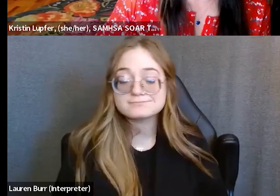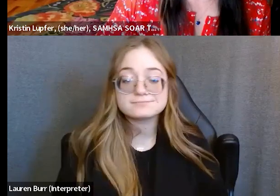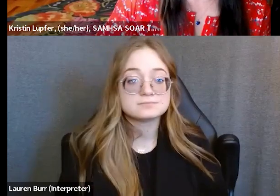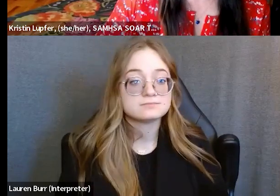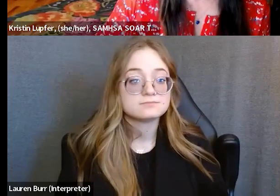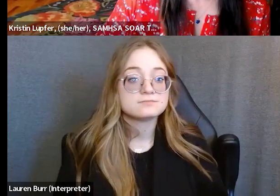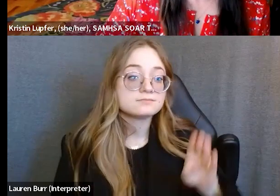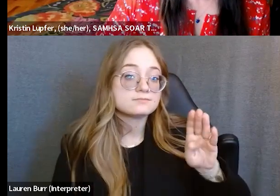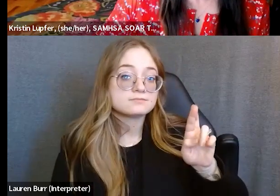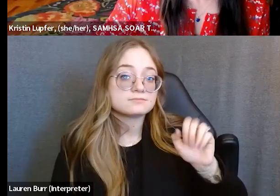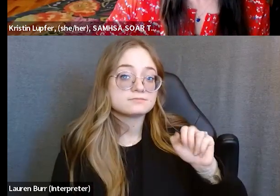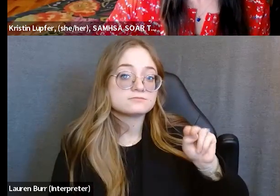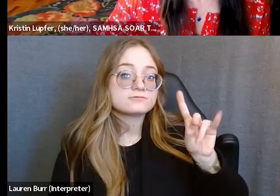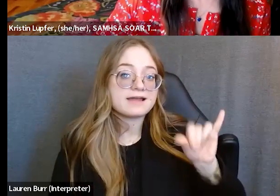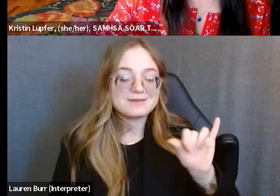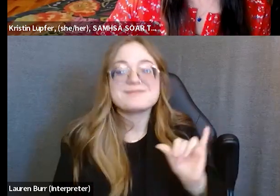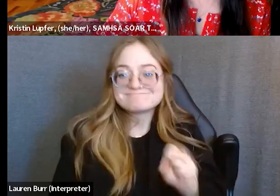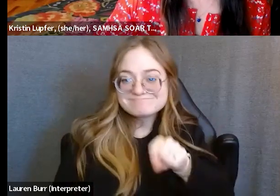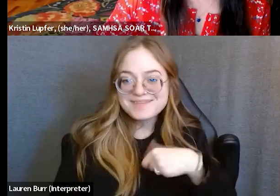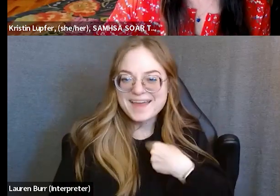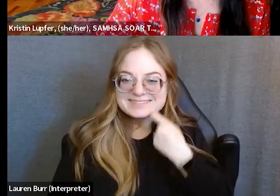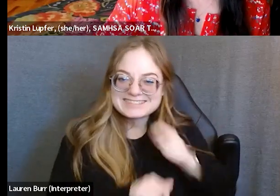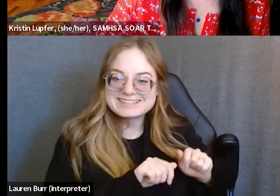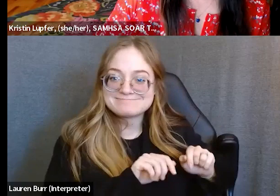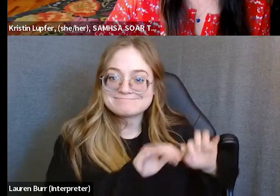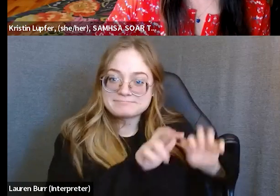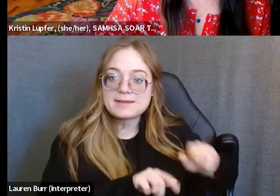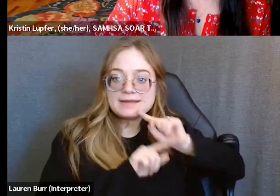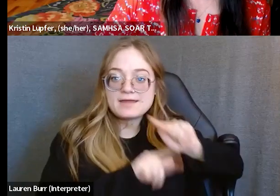[Brandy] Yeah, sure. I was just answering questions in the chat box. I've done a lot of like,